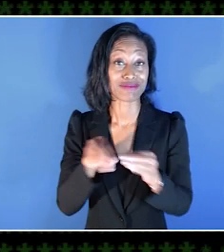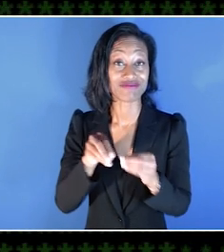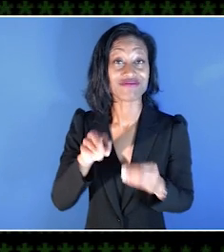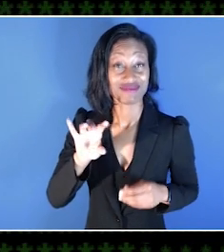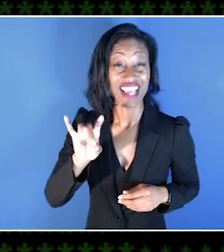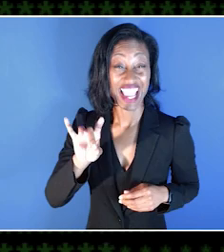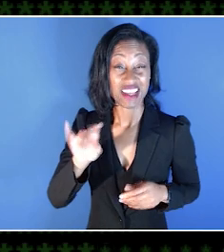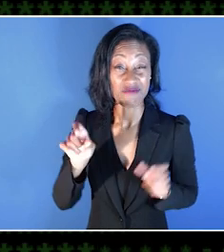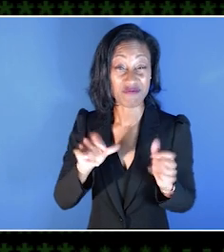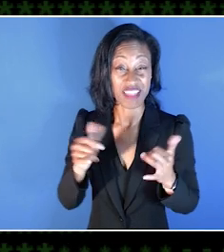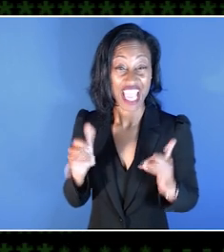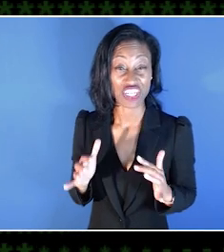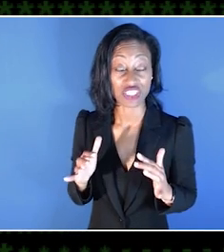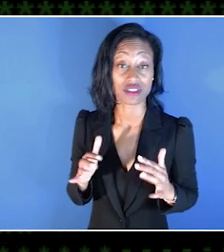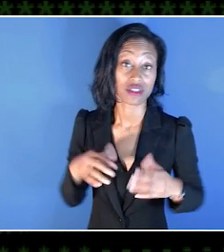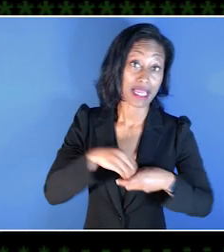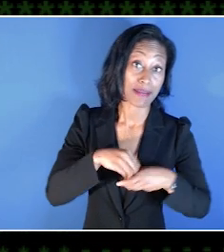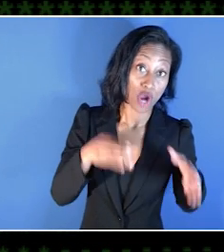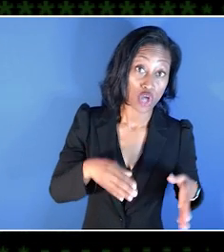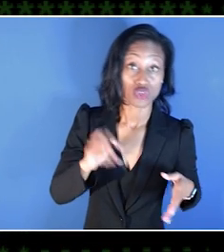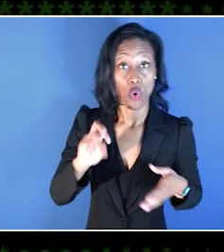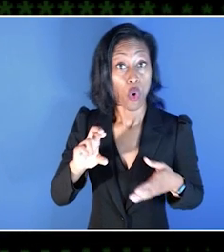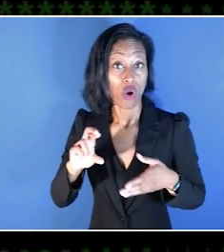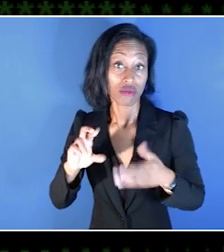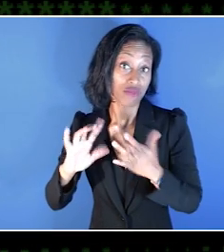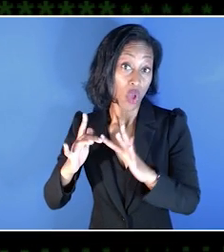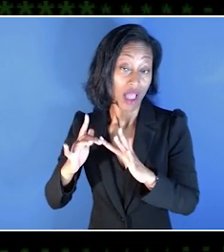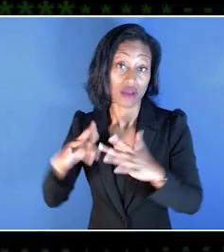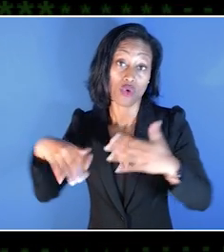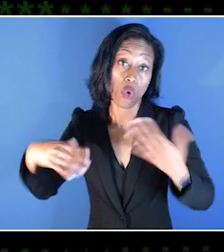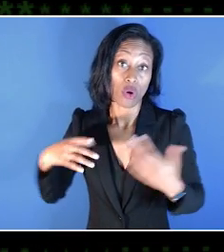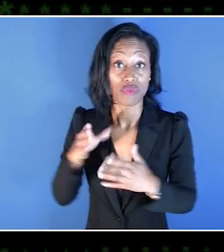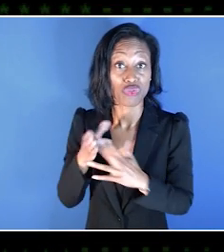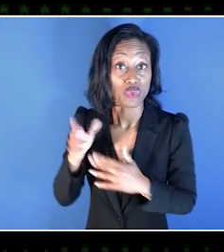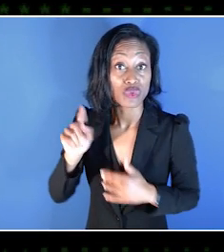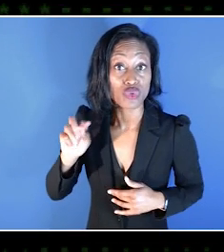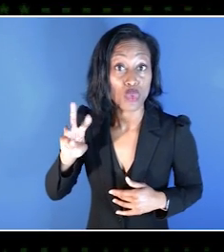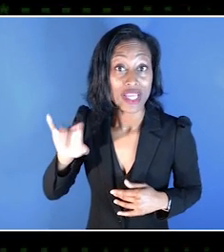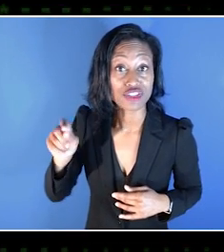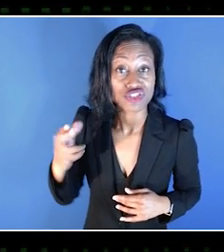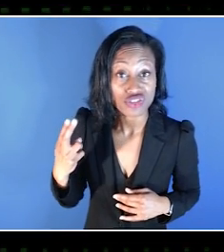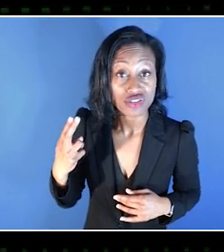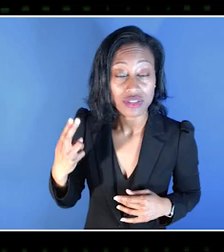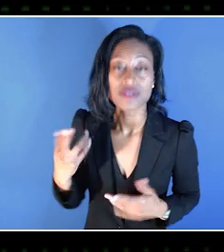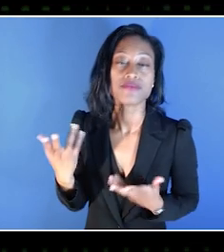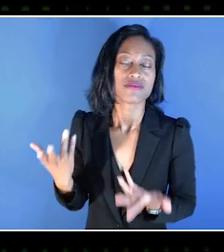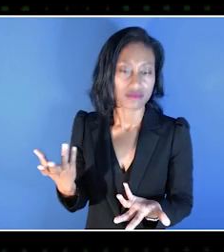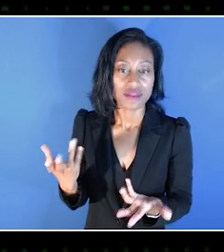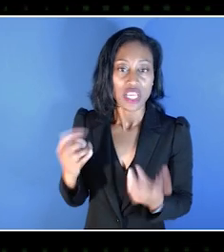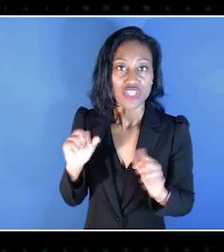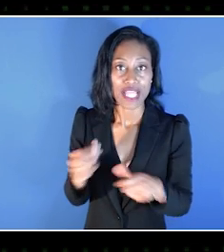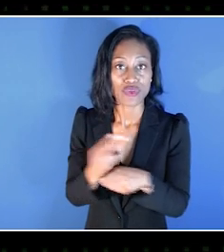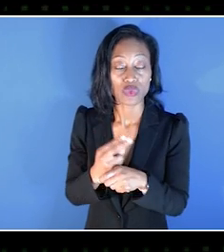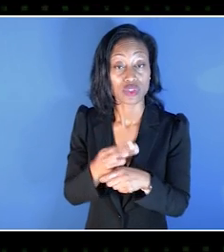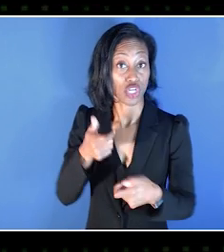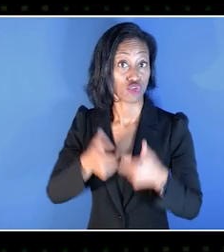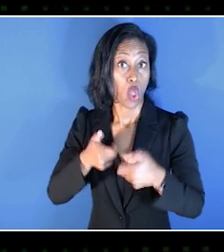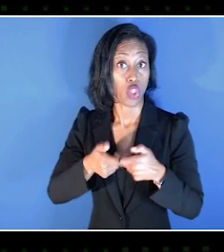that people can play together locally or online or even on Twitch. They will be able to use the controller,